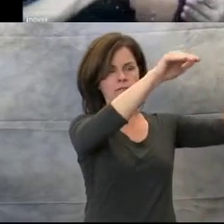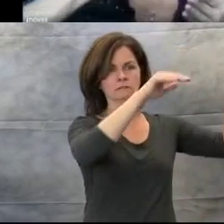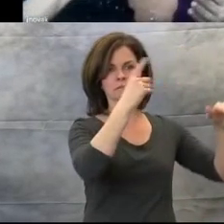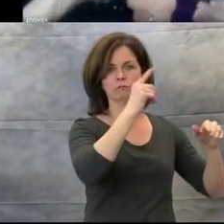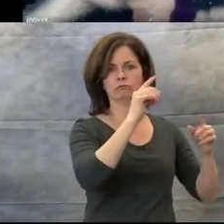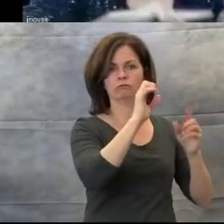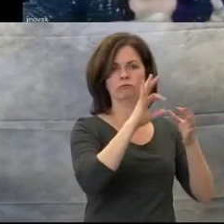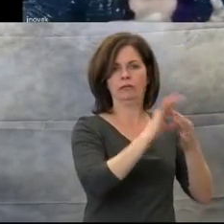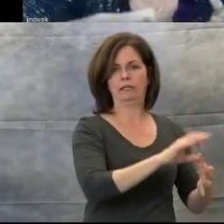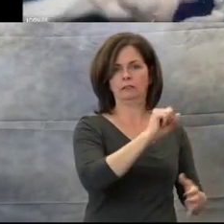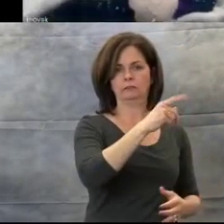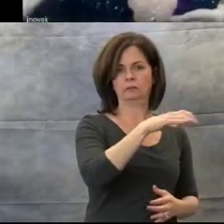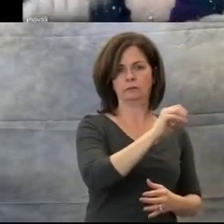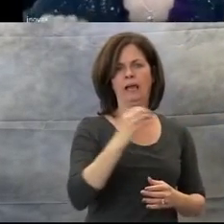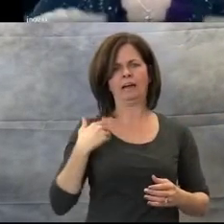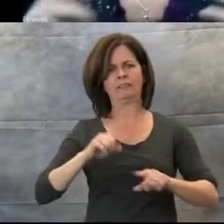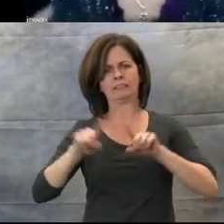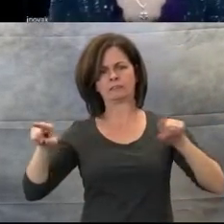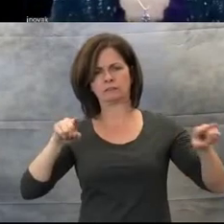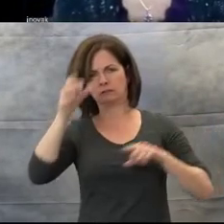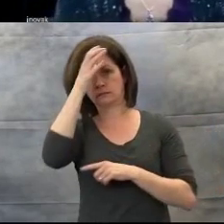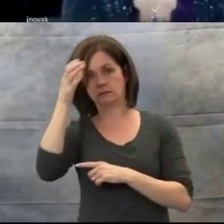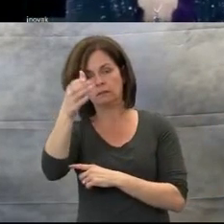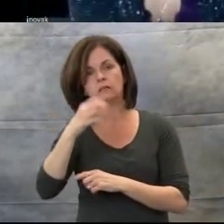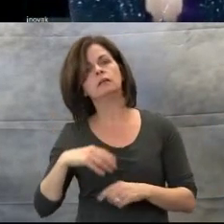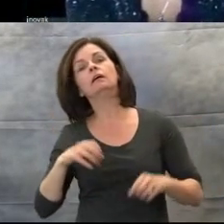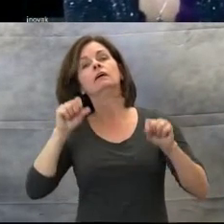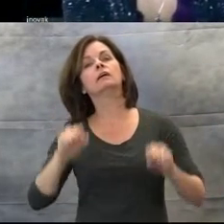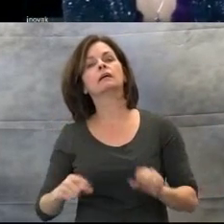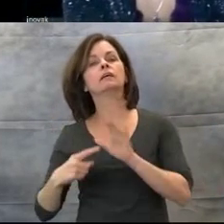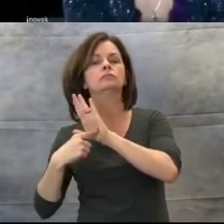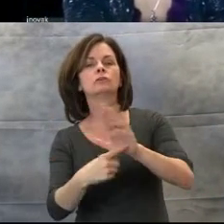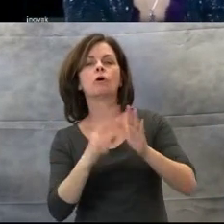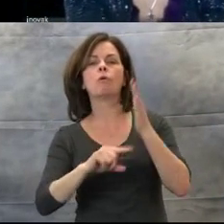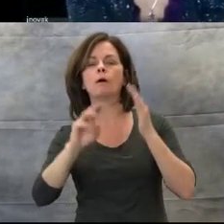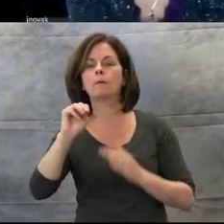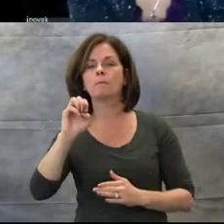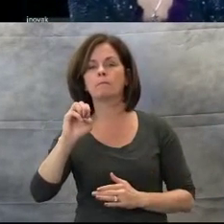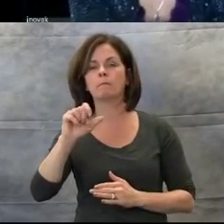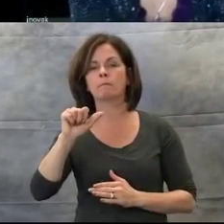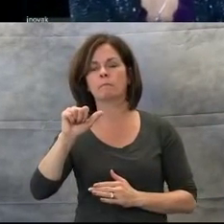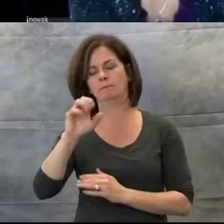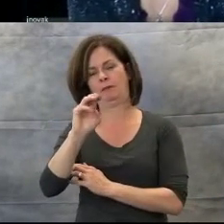of what it means for a melody to go high. Sometimes, people refer to high as turning up